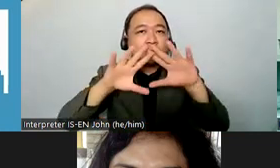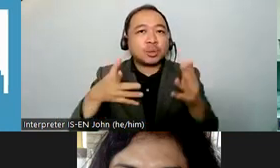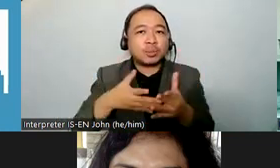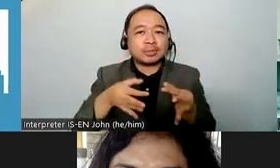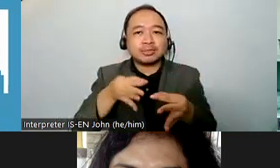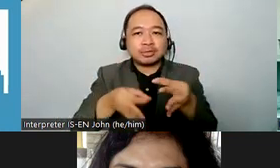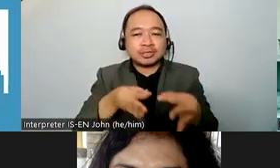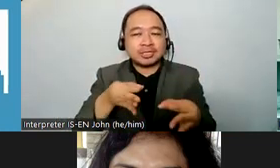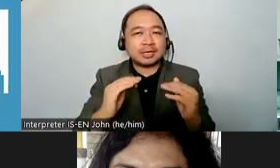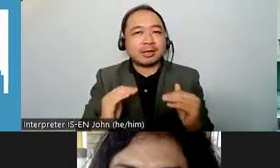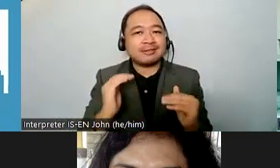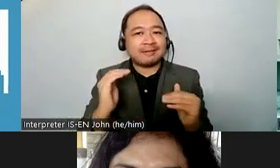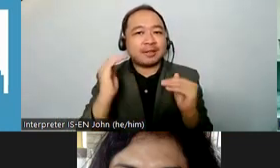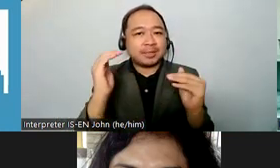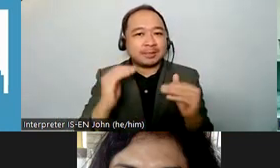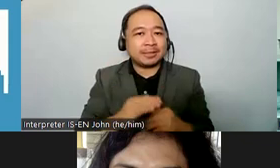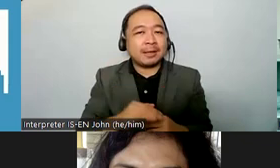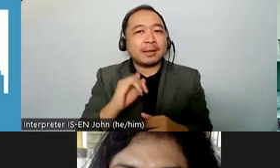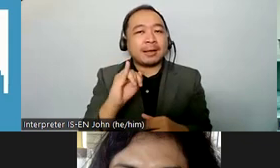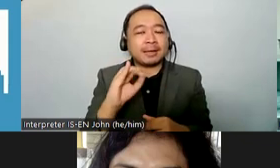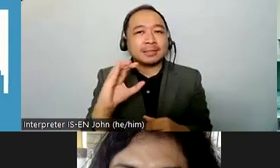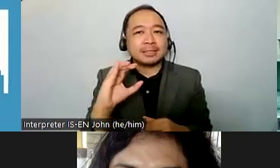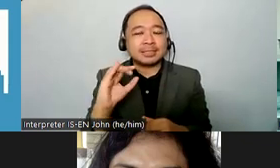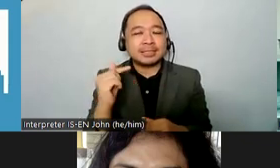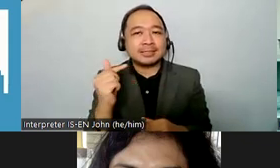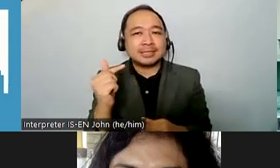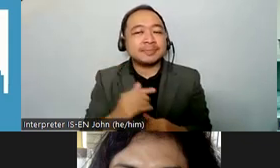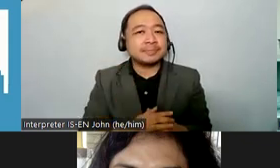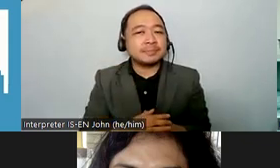i'm honored to be moderating this discussion i'm very pleased to be bringing to you four global